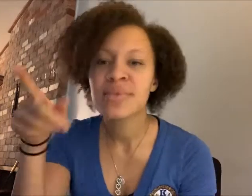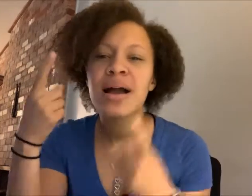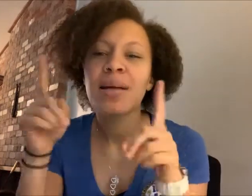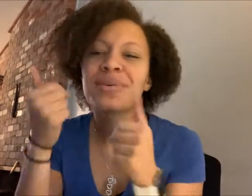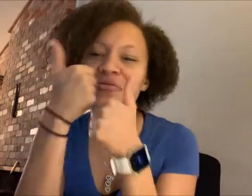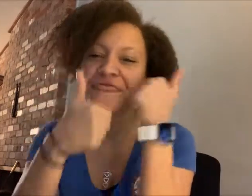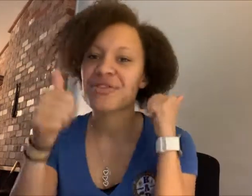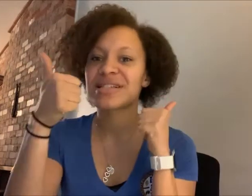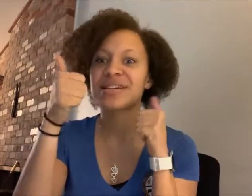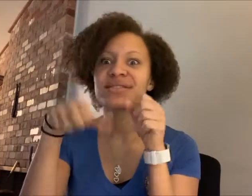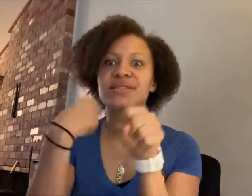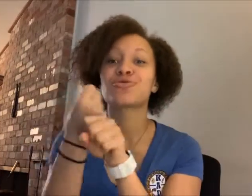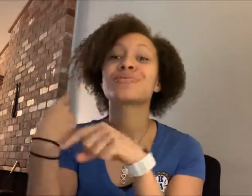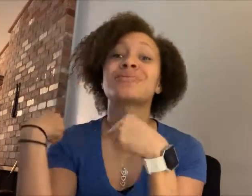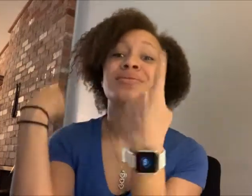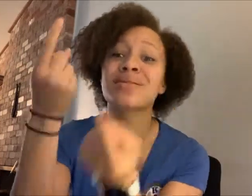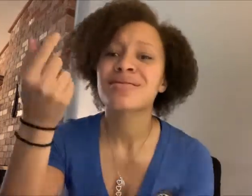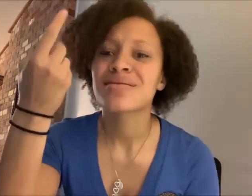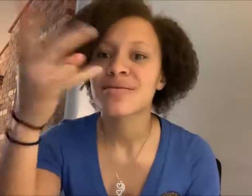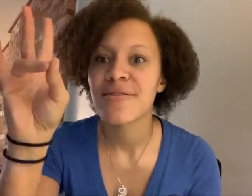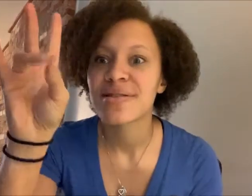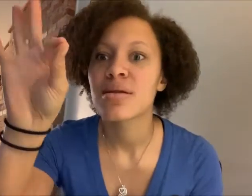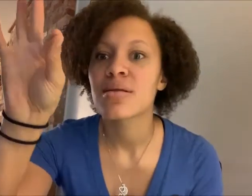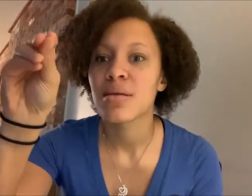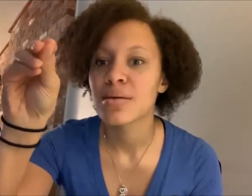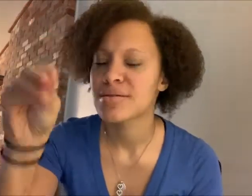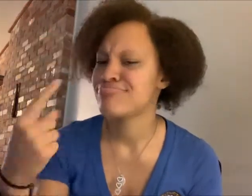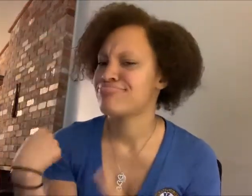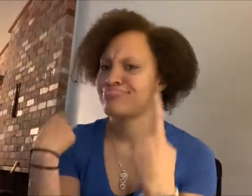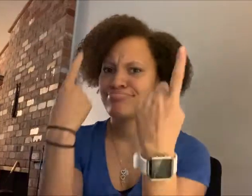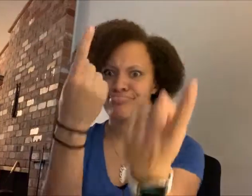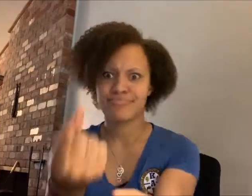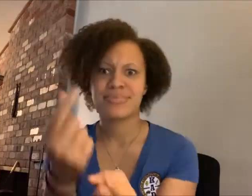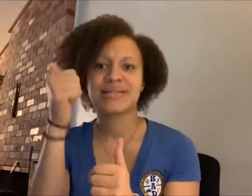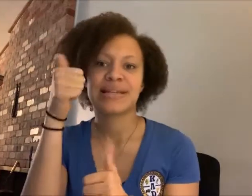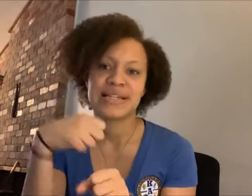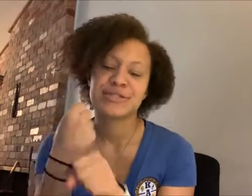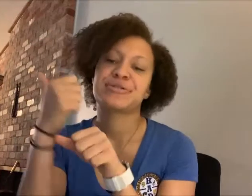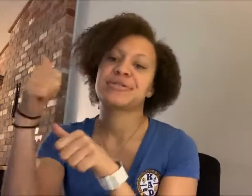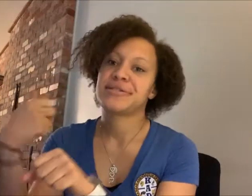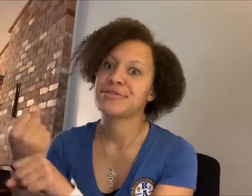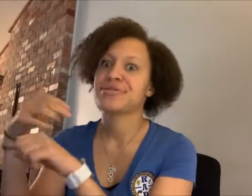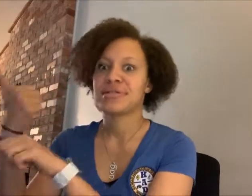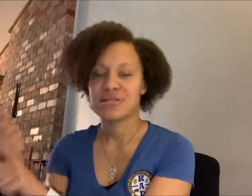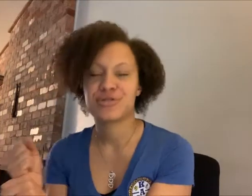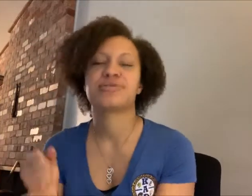It happens every 10 years since the year 1790, every ten years since then.